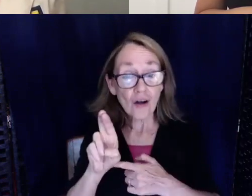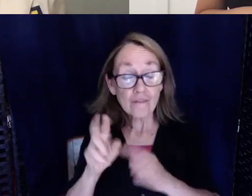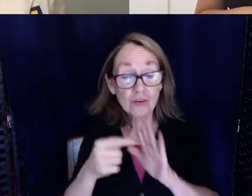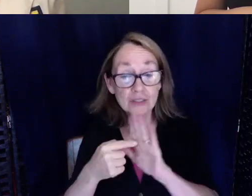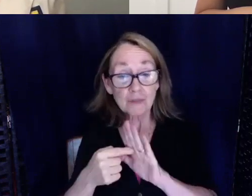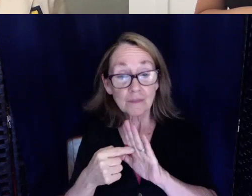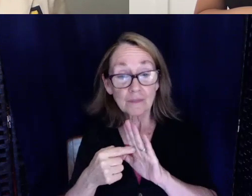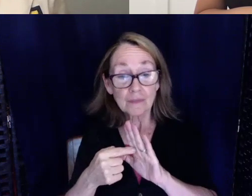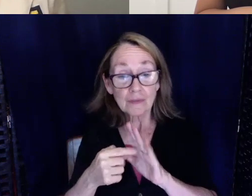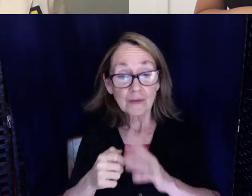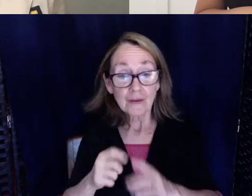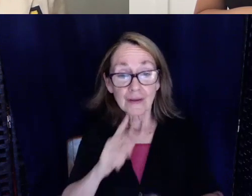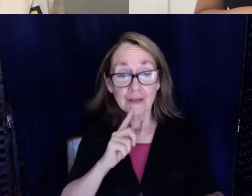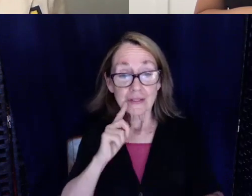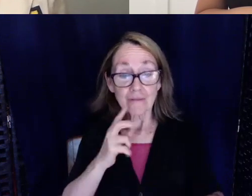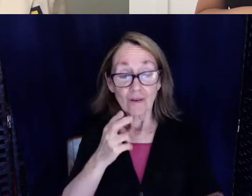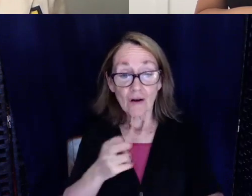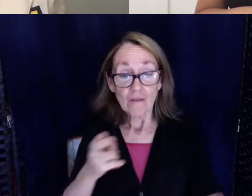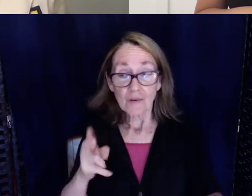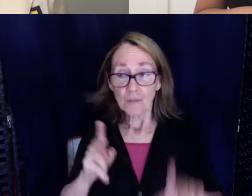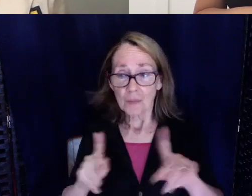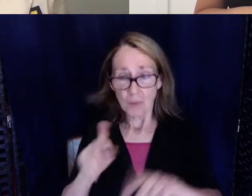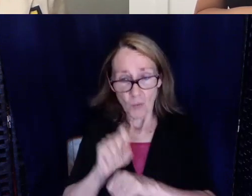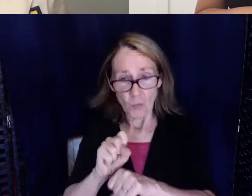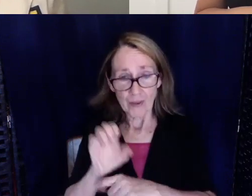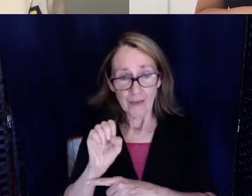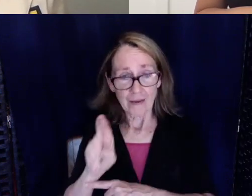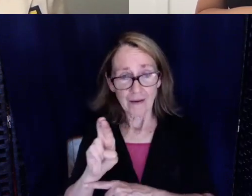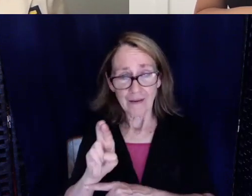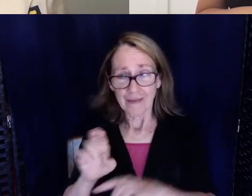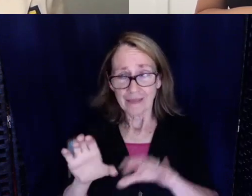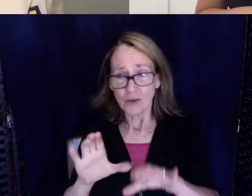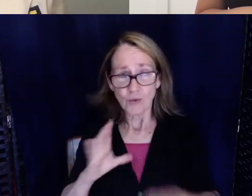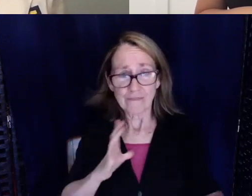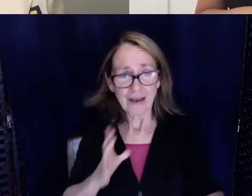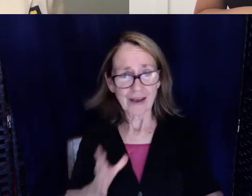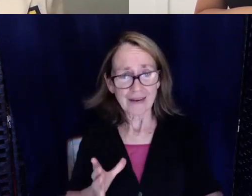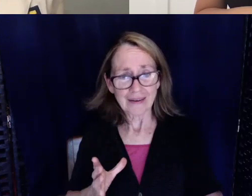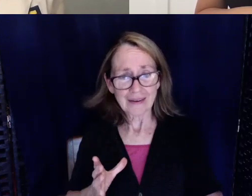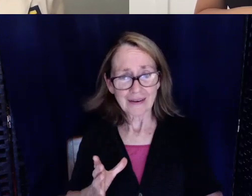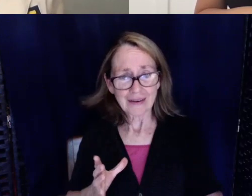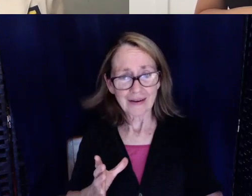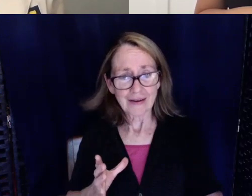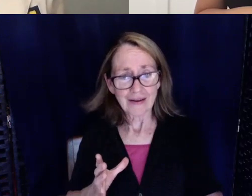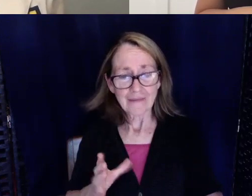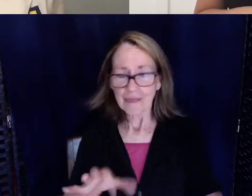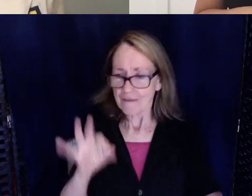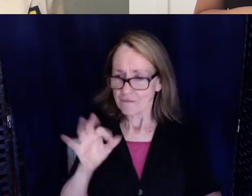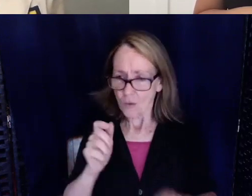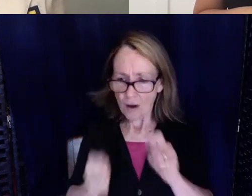deaf and hard of hearing people that work in the ER and they do just fine. They found accommodations that work for them